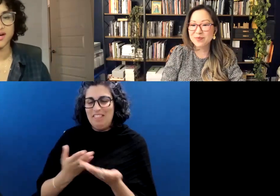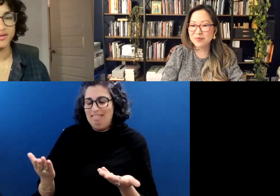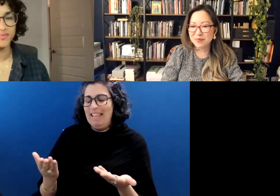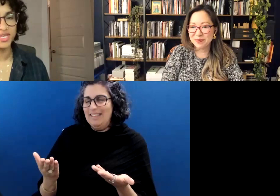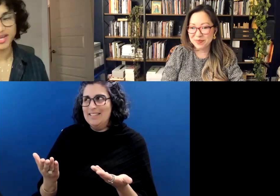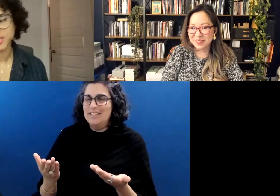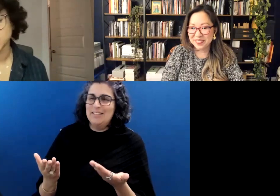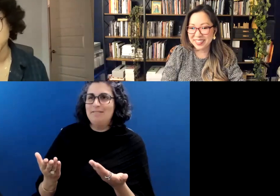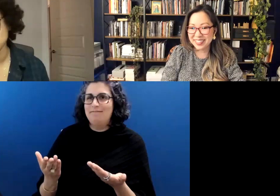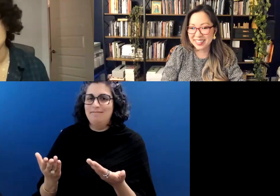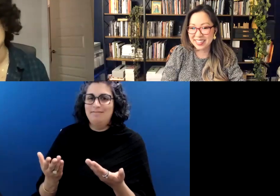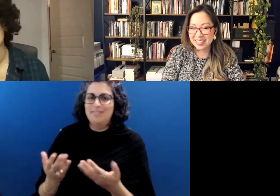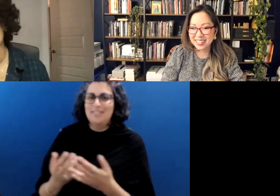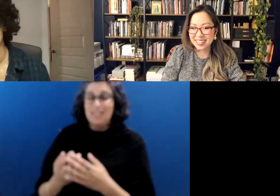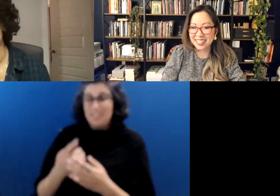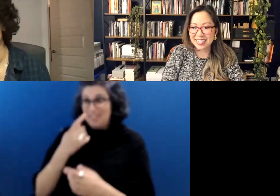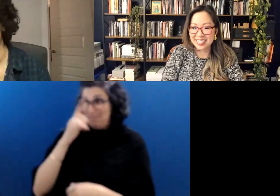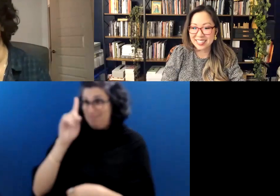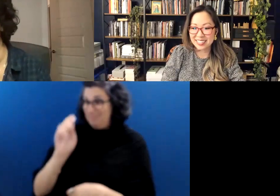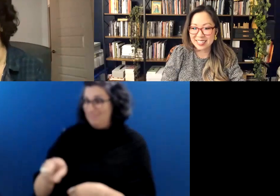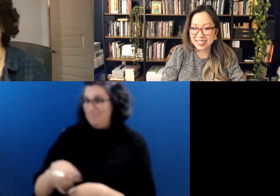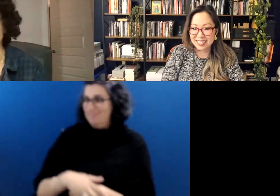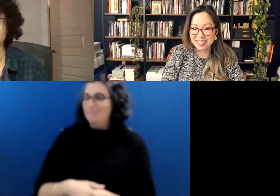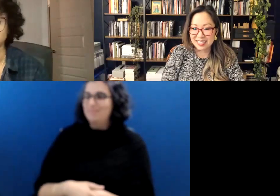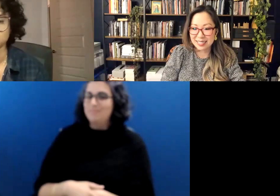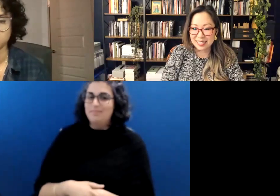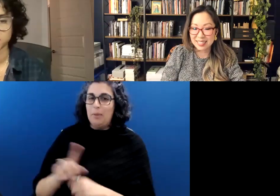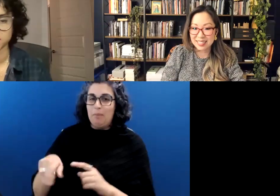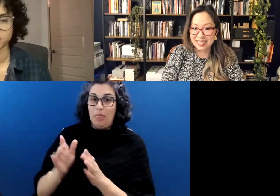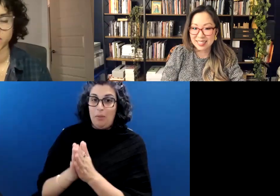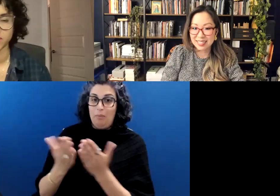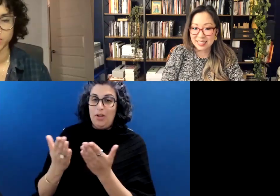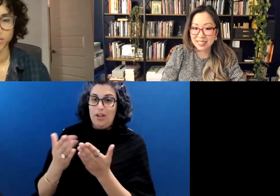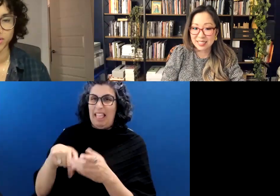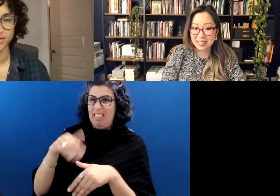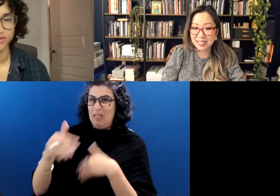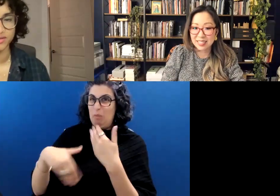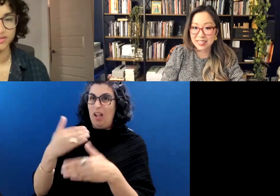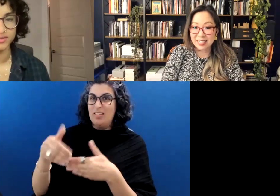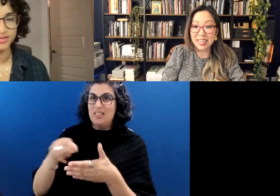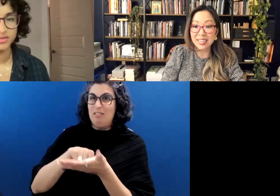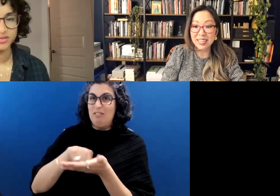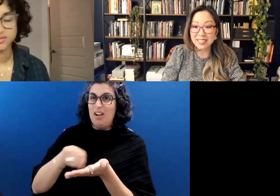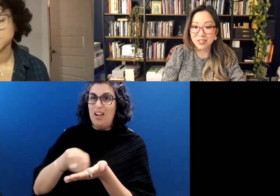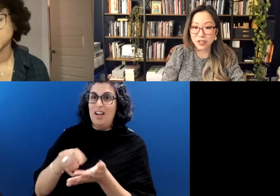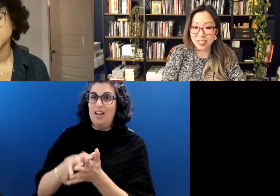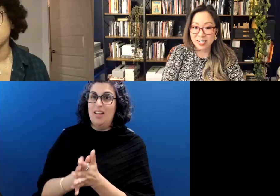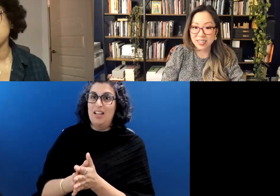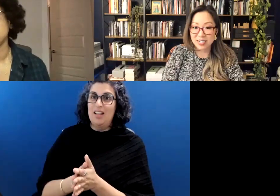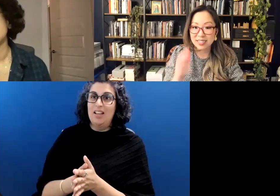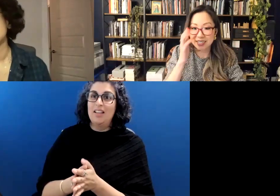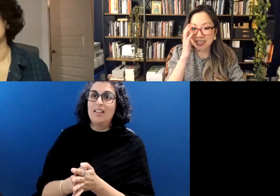Can I ask you a question about the book, and about this process of writing the book? Yes, sure.